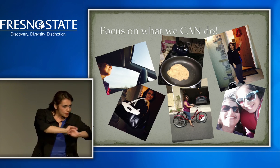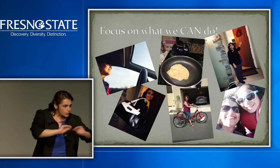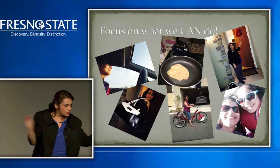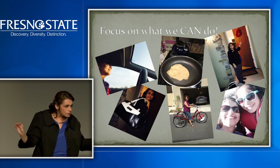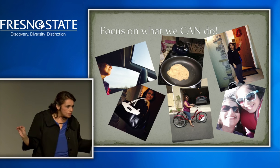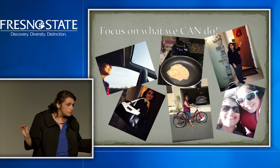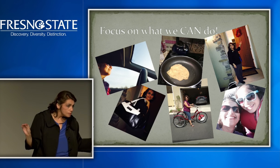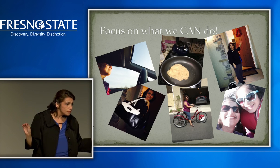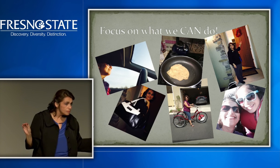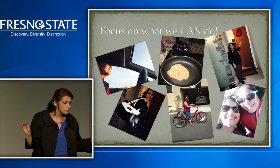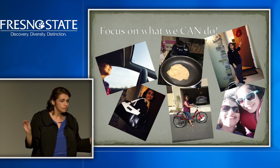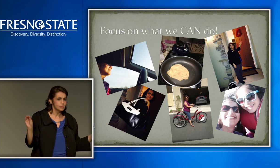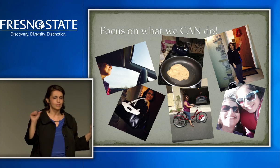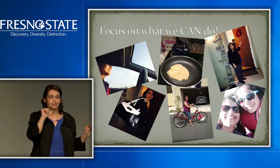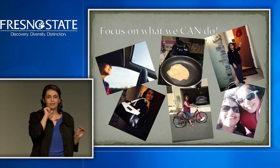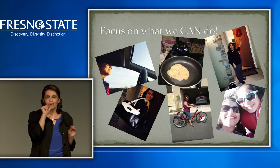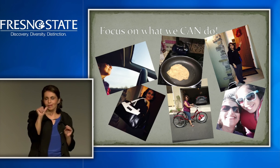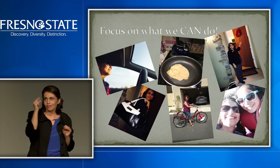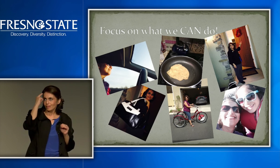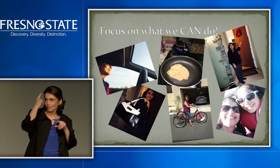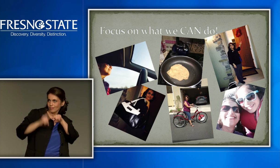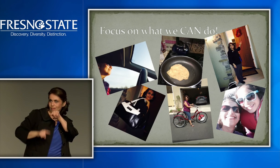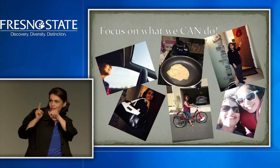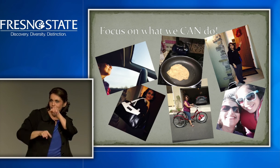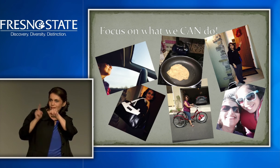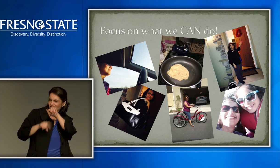We have no limitations.